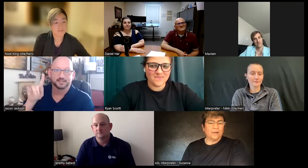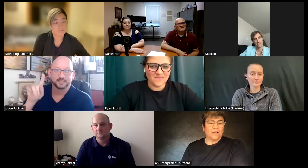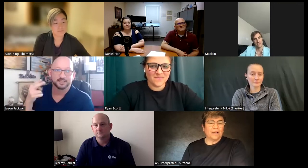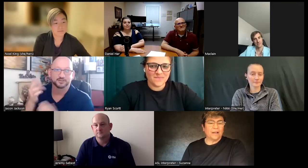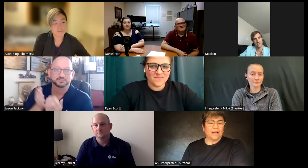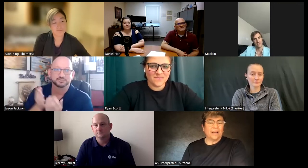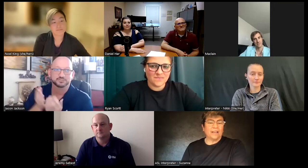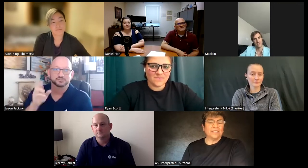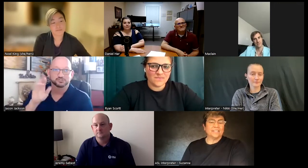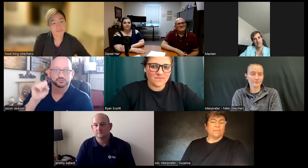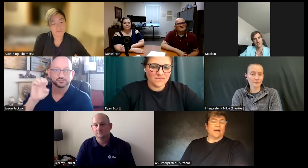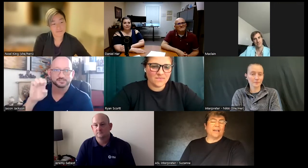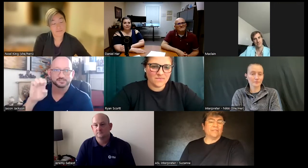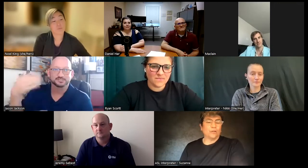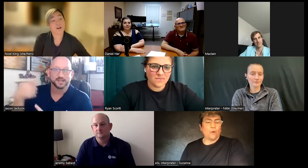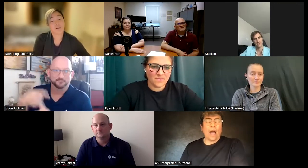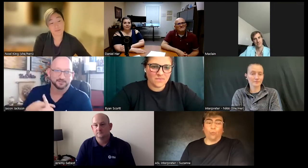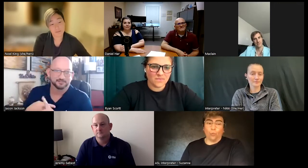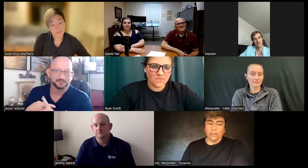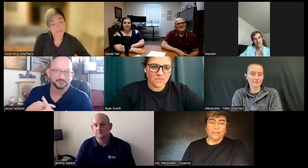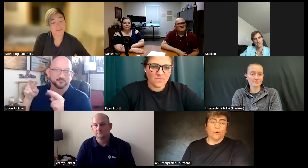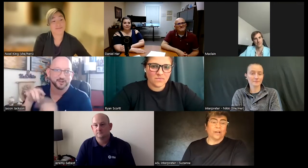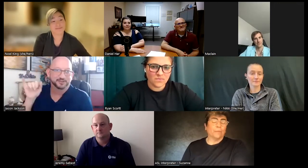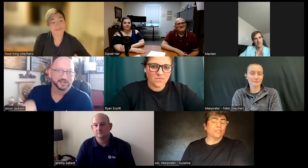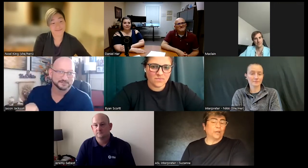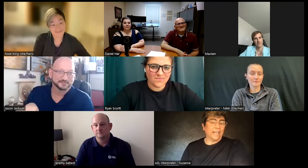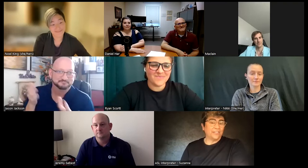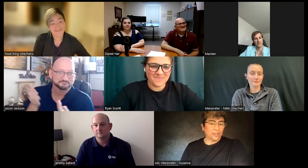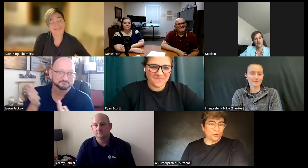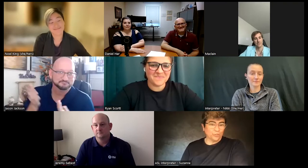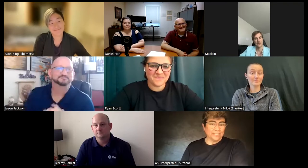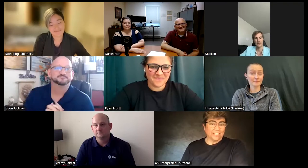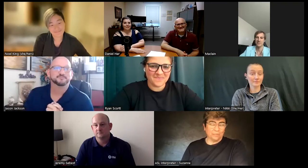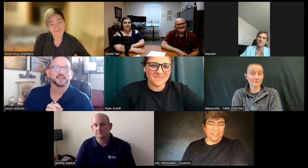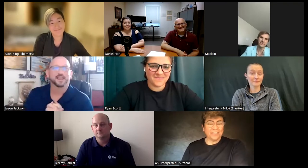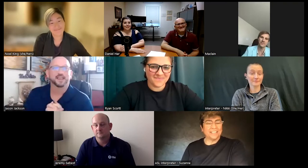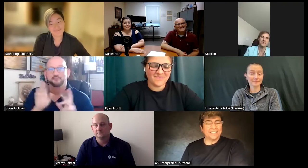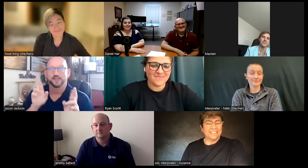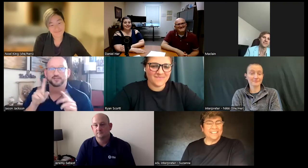This is my going... I will be going on my 28th Cruise next month.